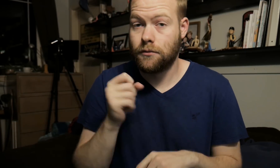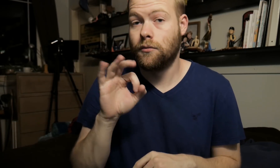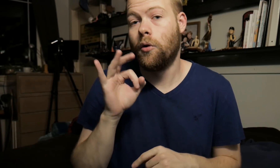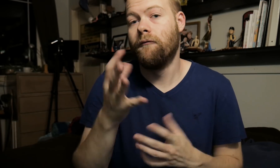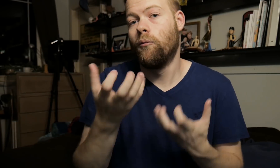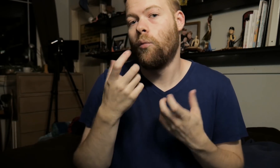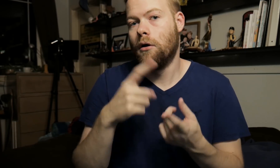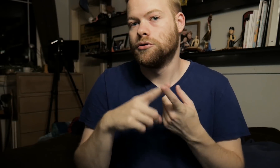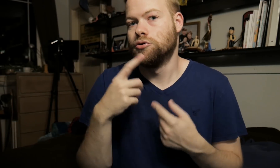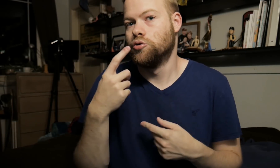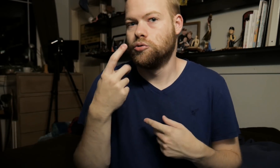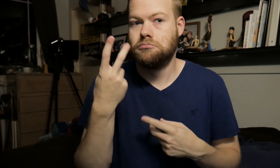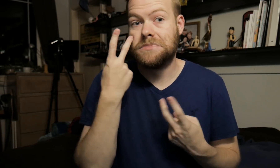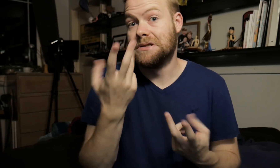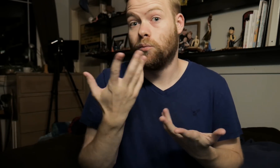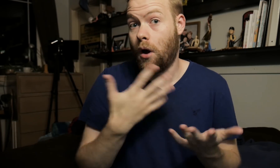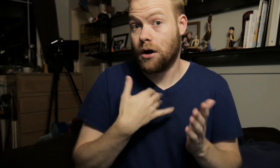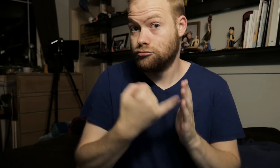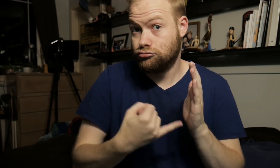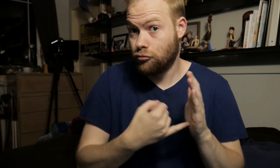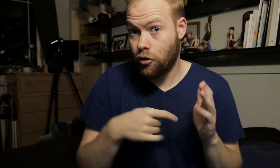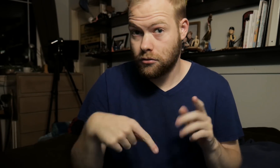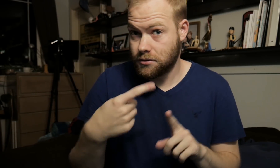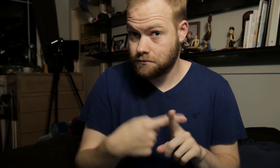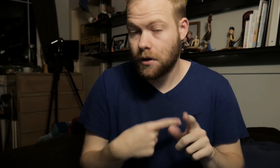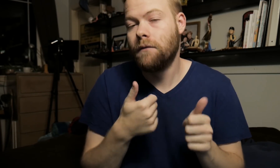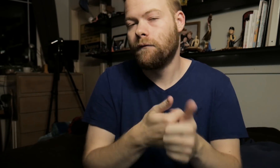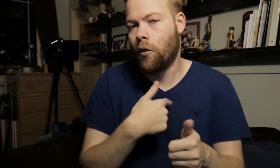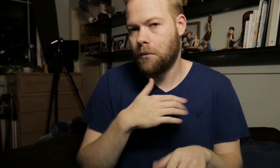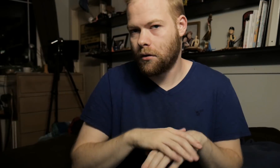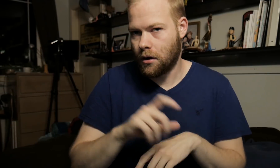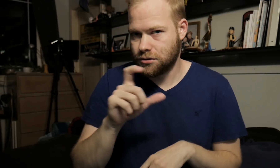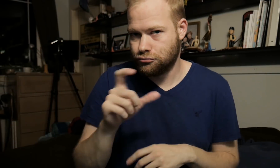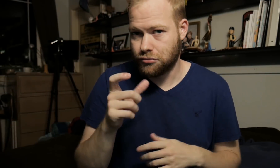so if you want to see what my drawings are this month, follow me on Instagram.